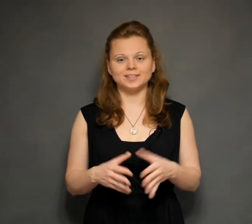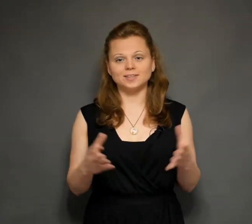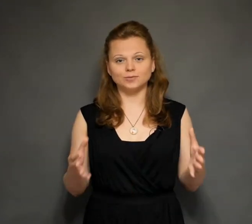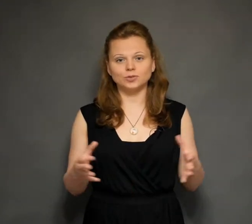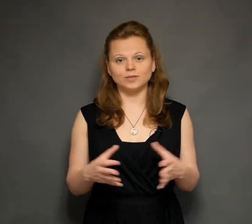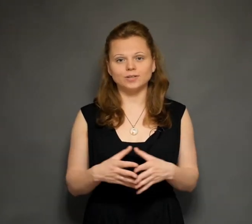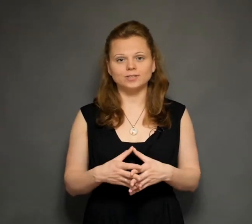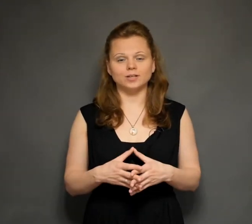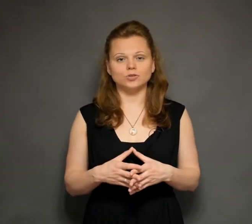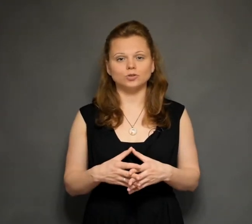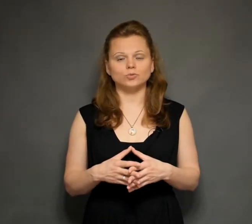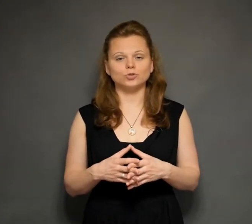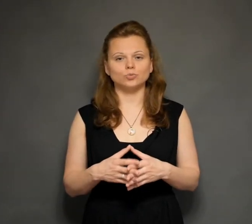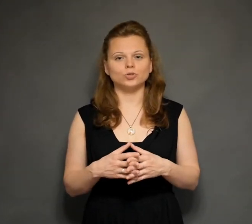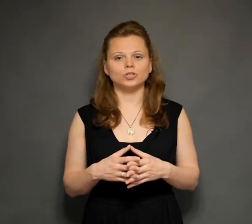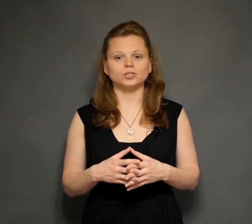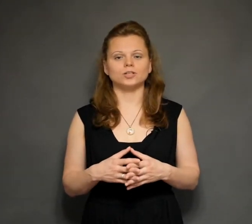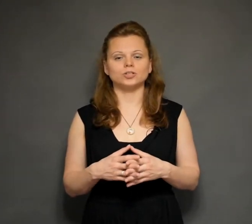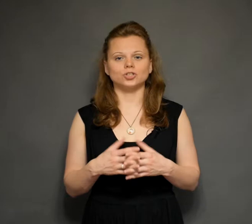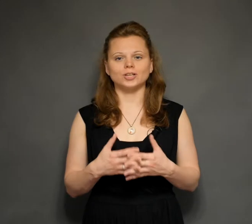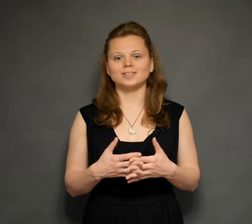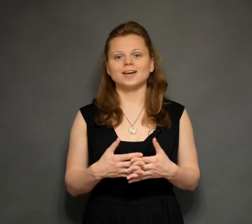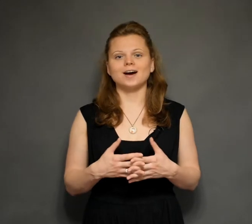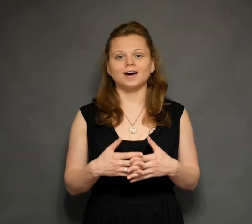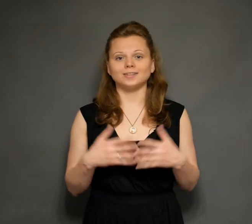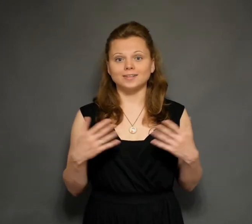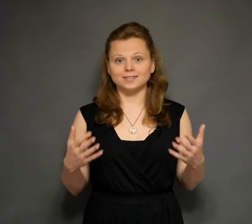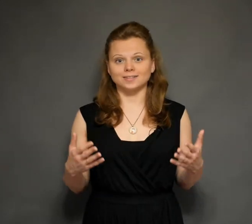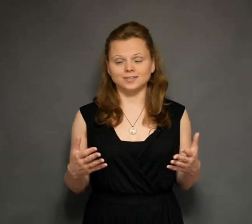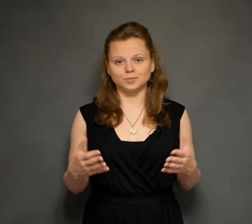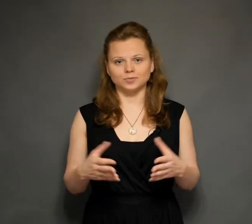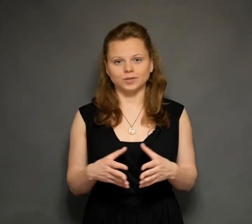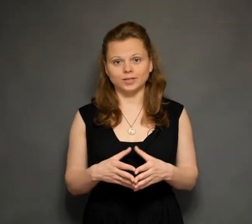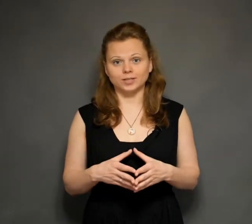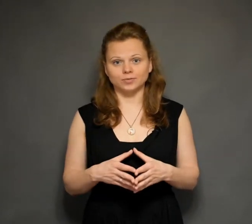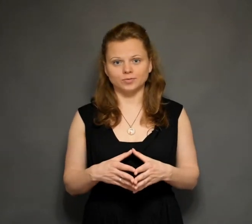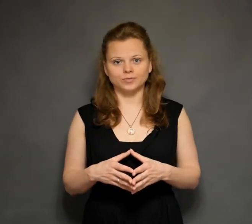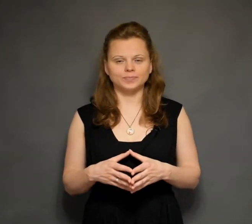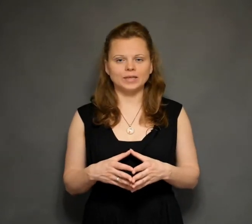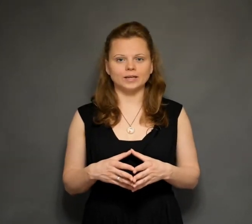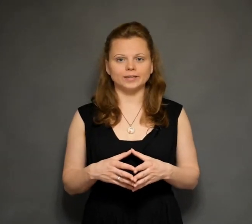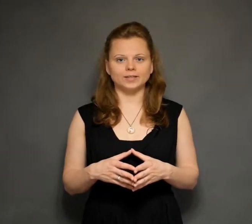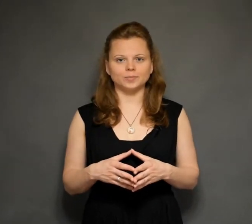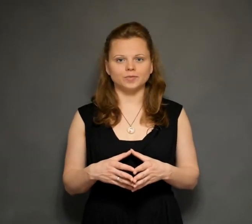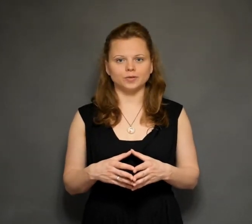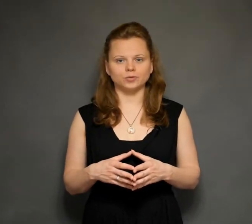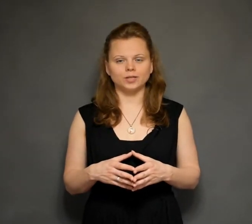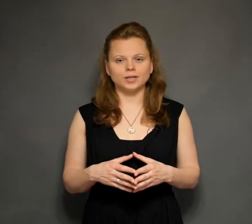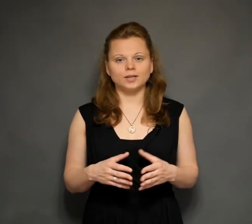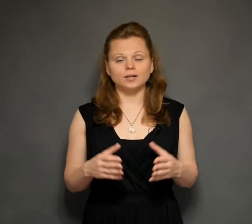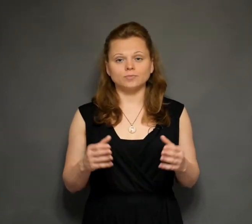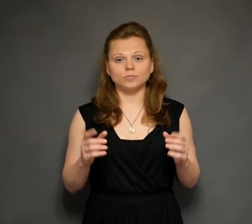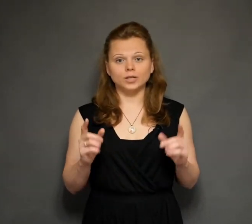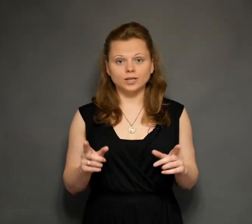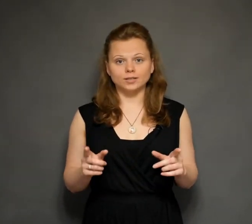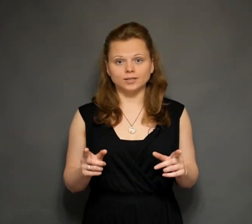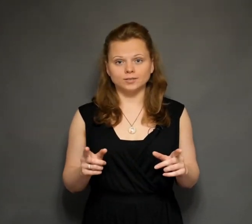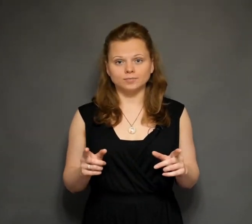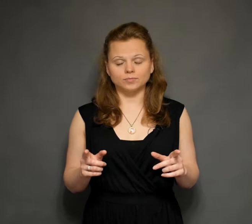I have two words to say about what can we expect from different types of files as they are regional